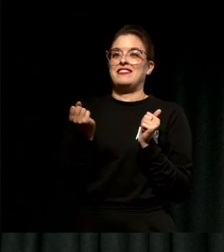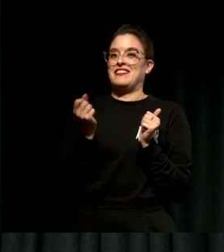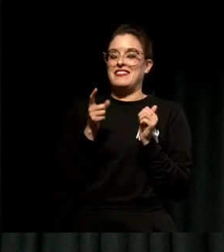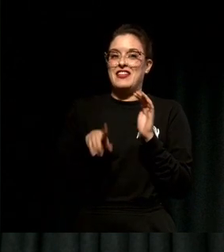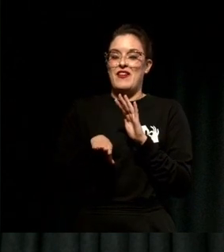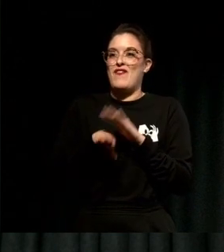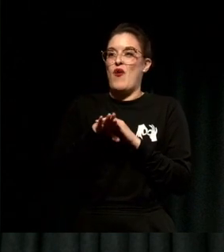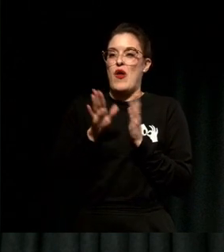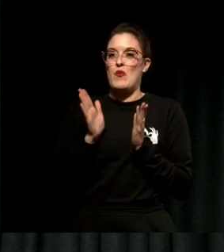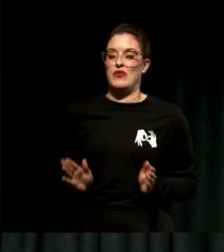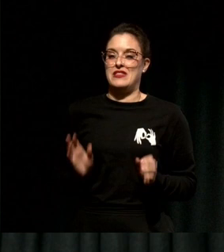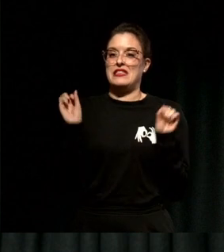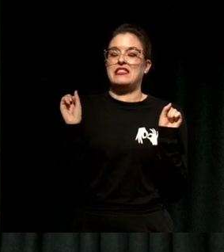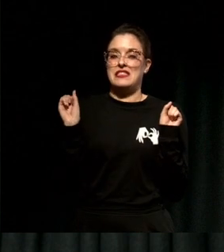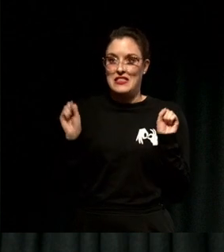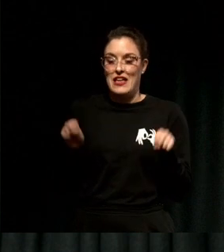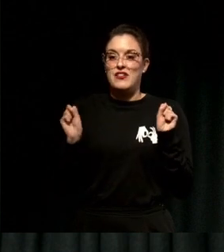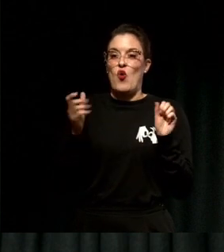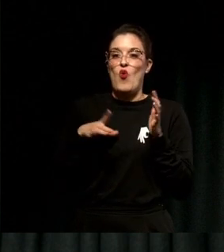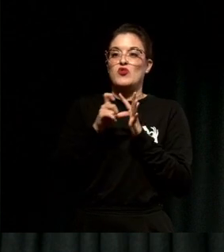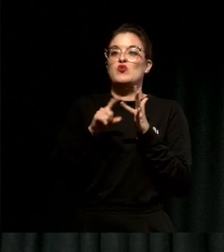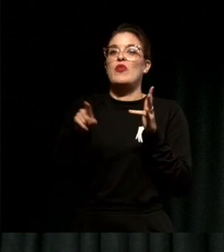A full body yes is a principle of conscious leadership.